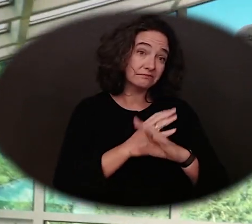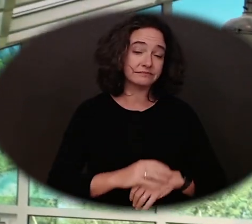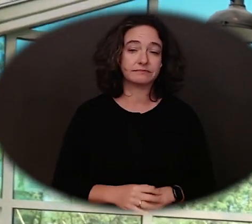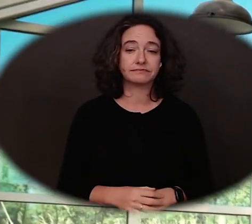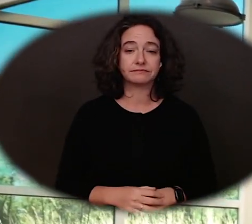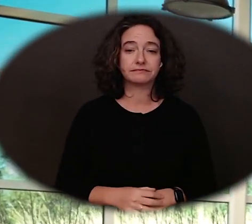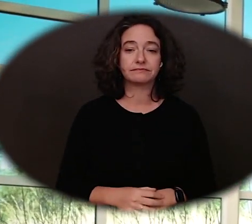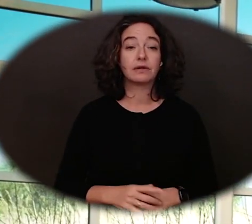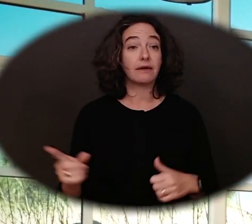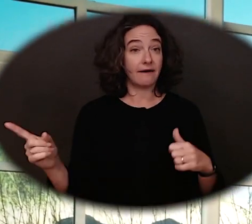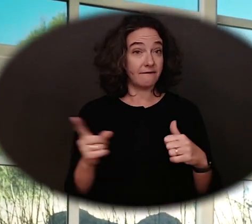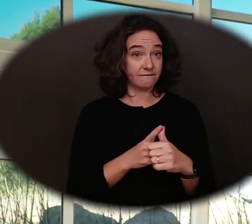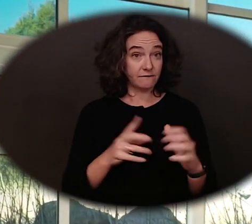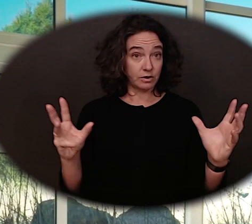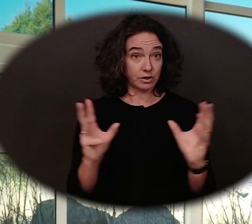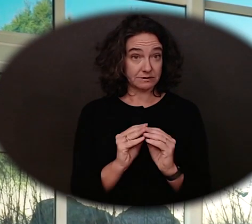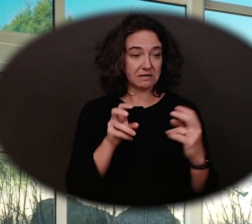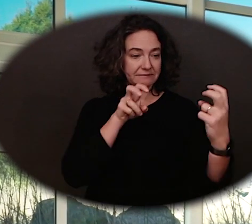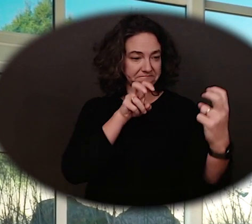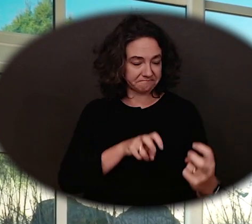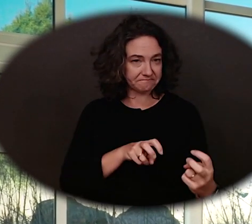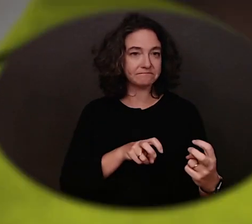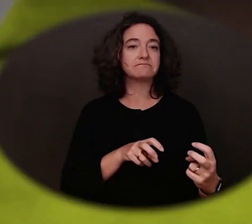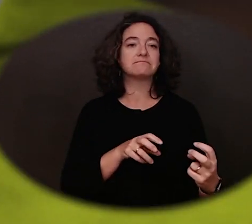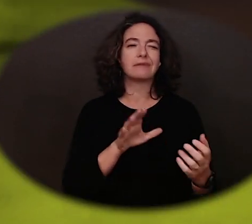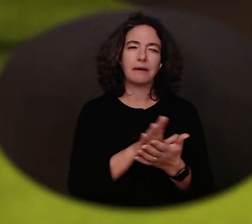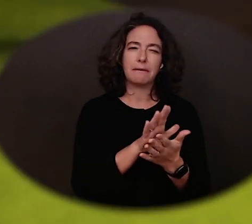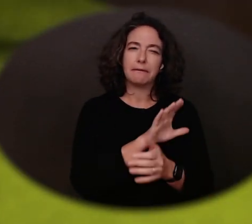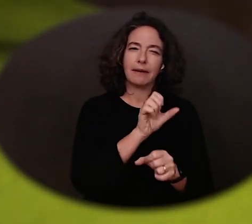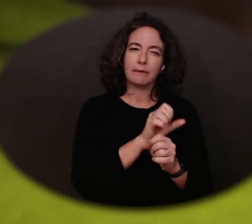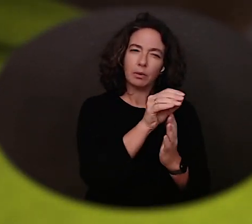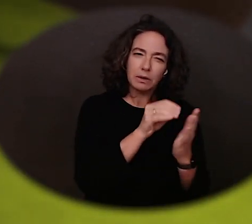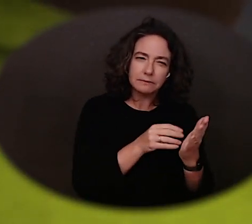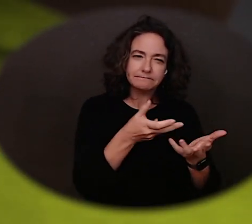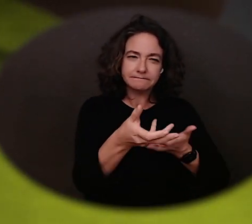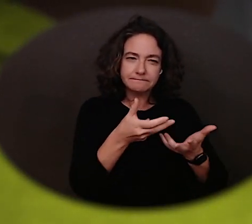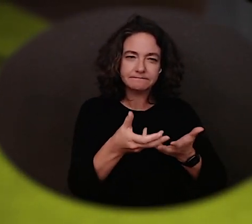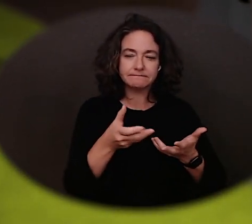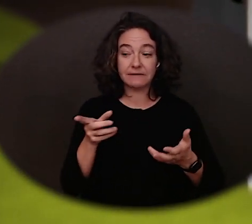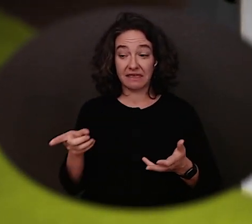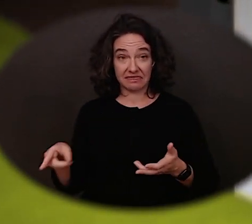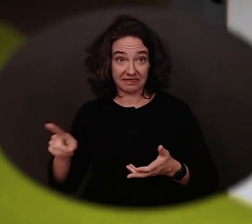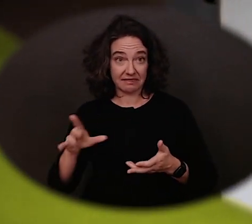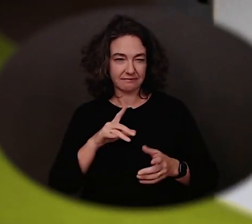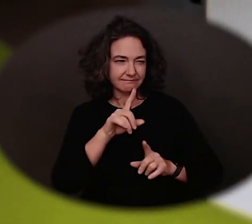your view of your completed paperwork, and they will ask you questions that will help them understand your unique situation.